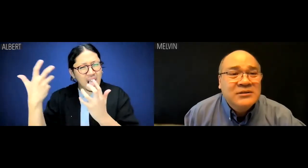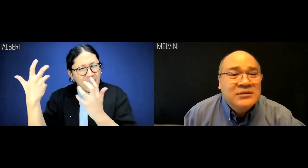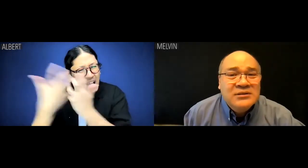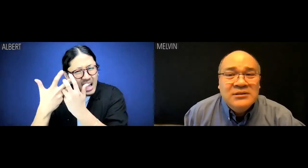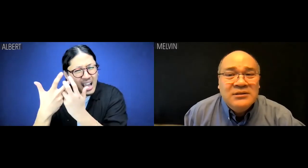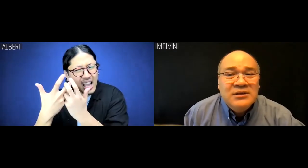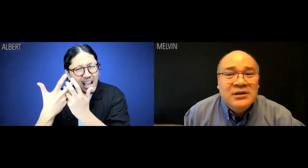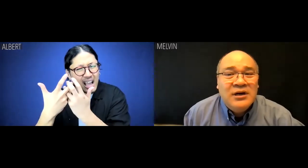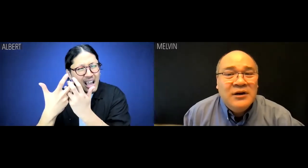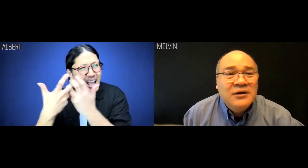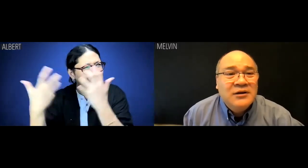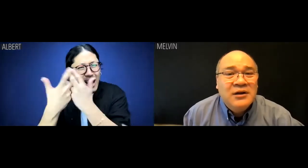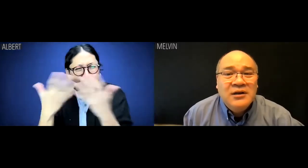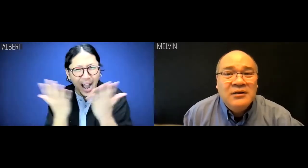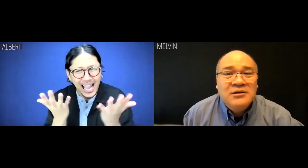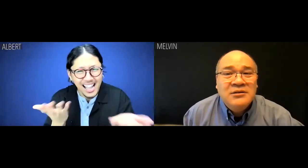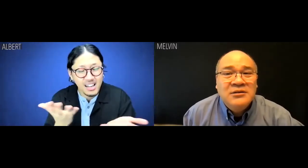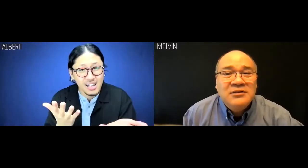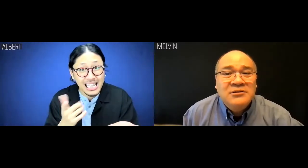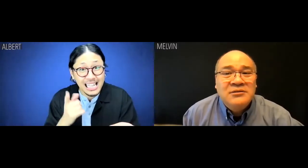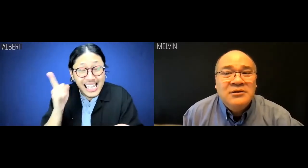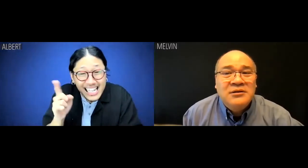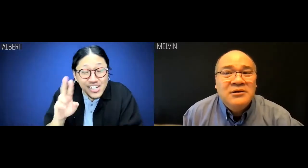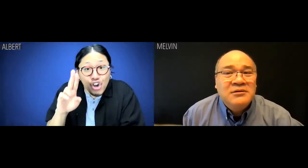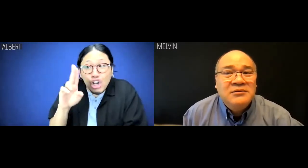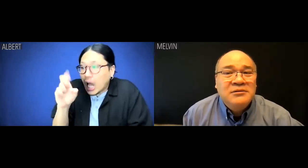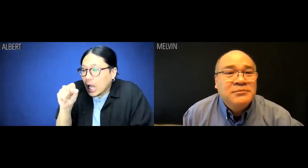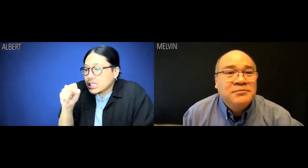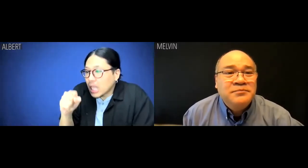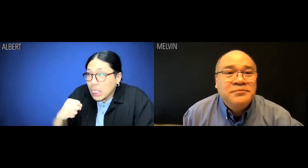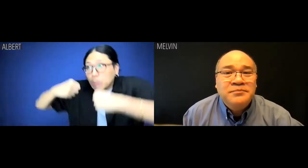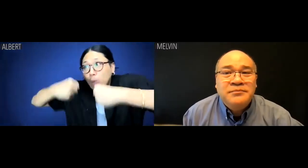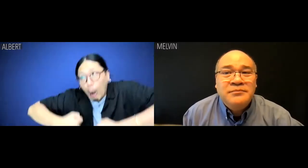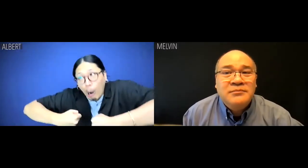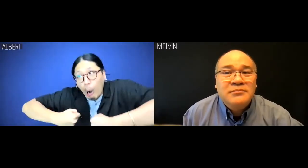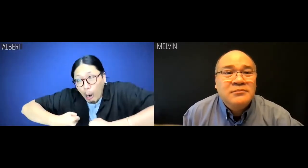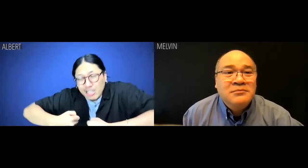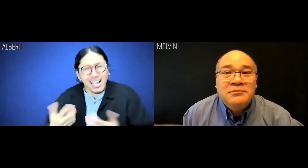Albert: Meritocracy? He goes by RUSS THE BUS.